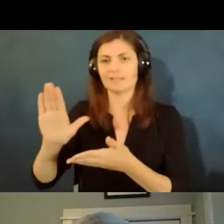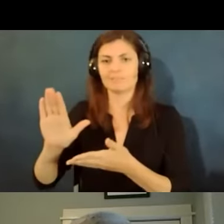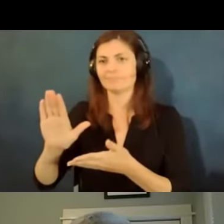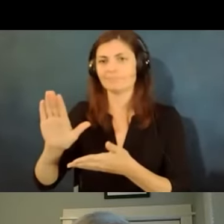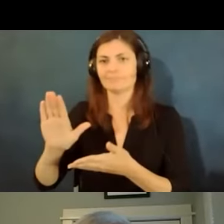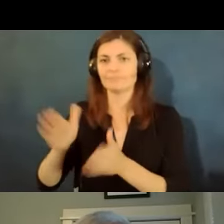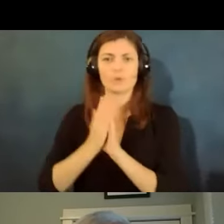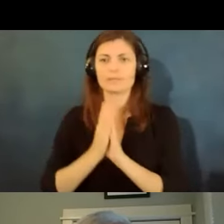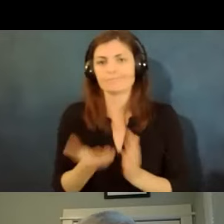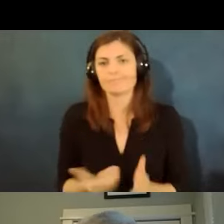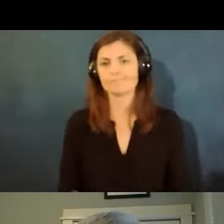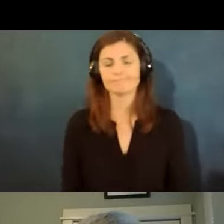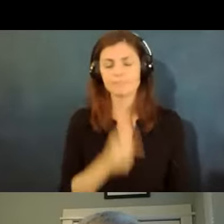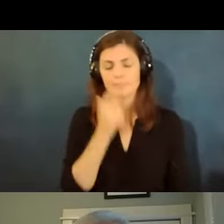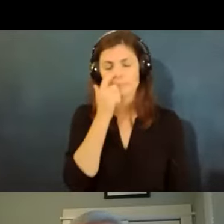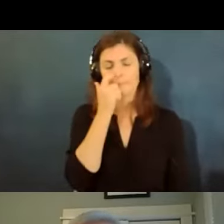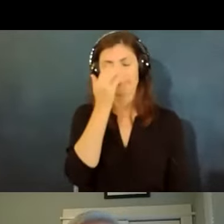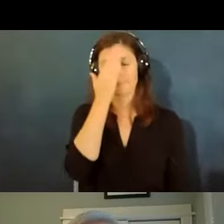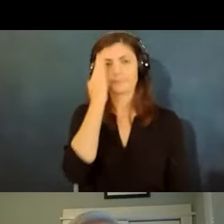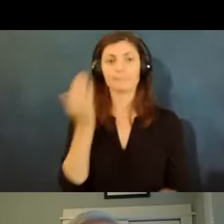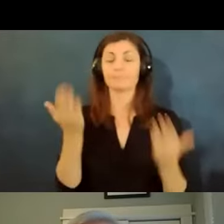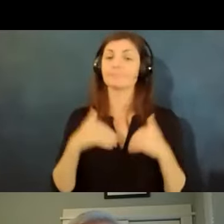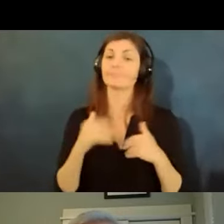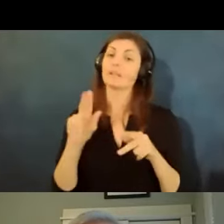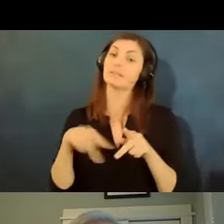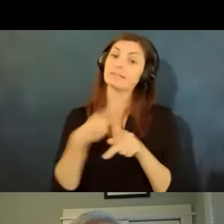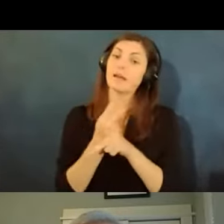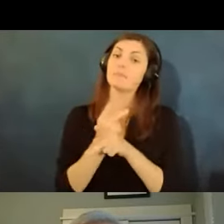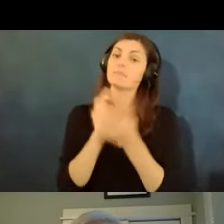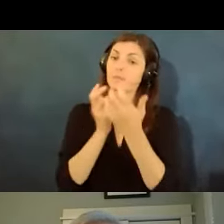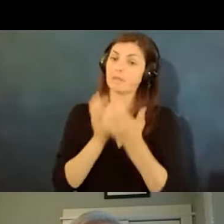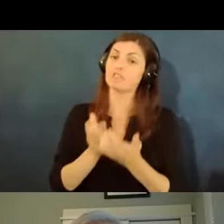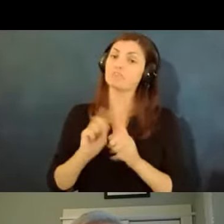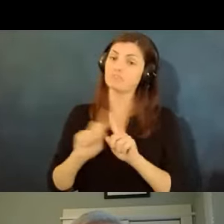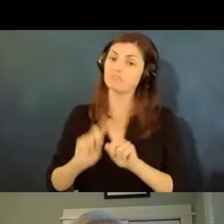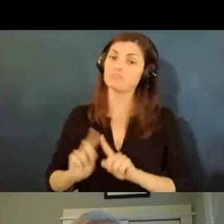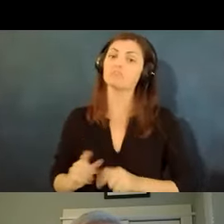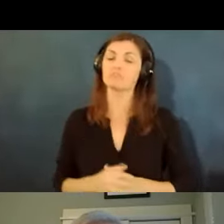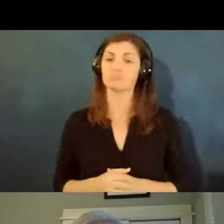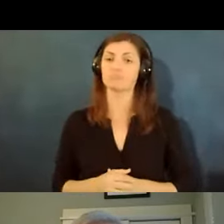all right um types of accommodation so um this is probably something a lot of people